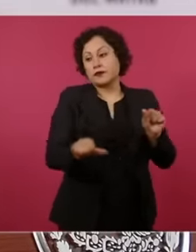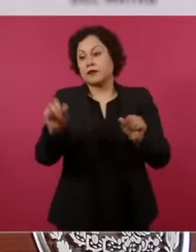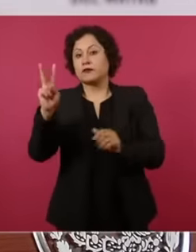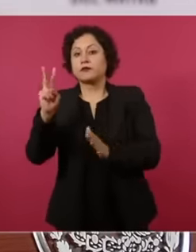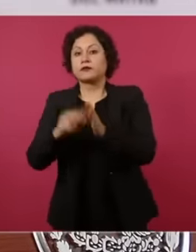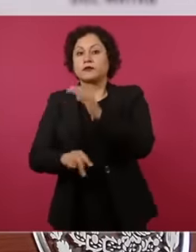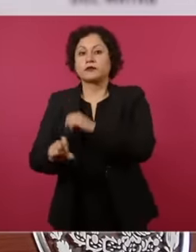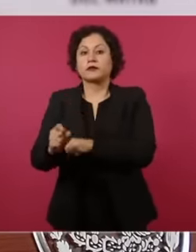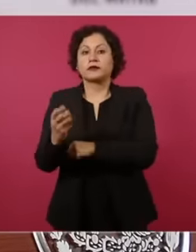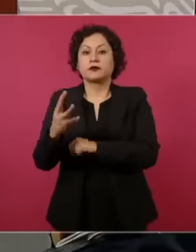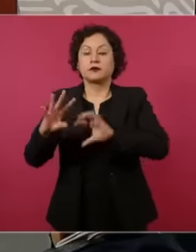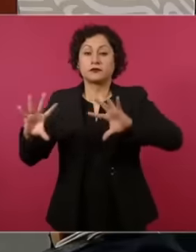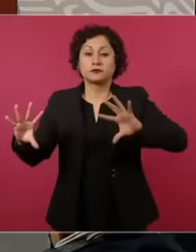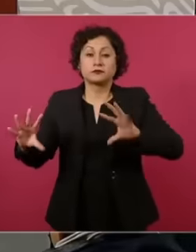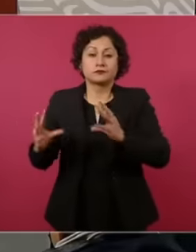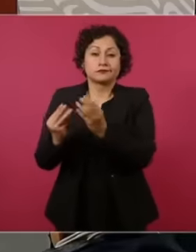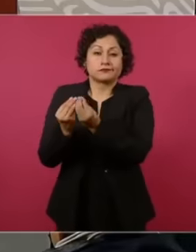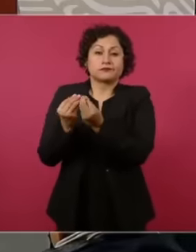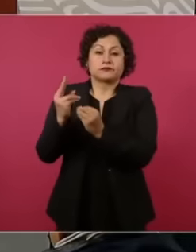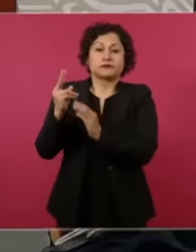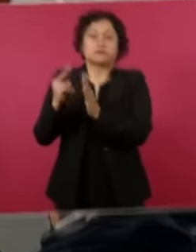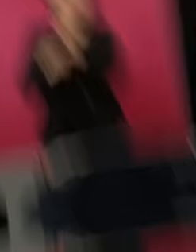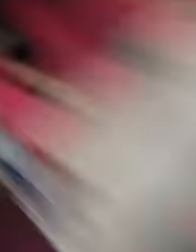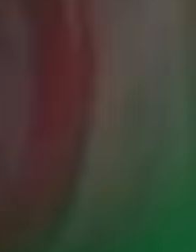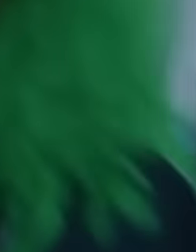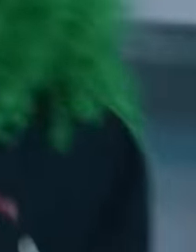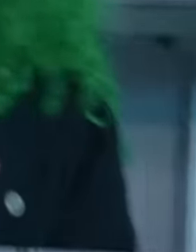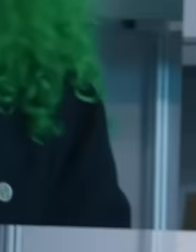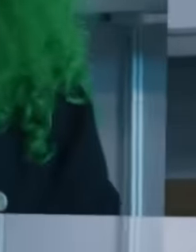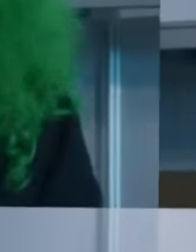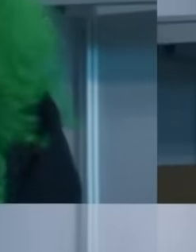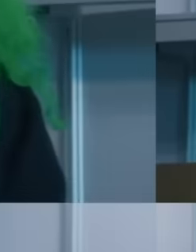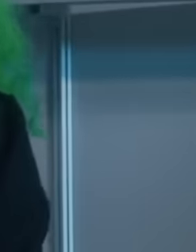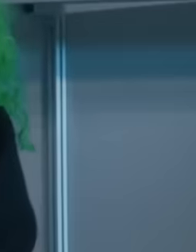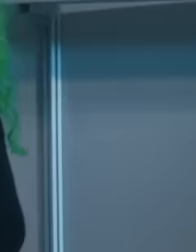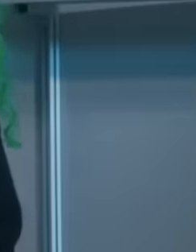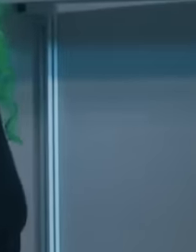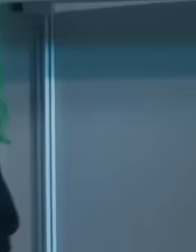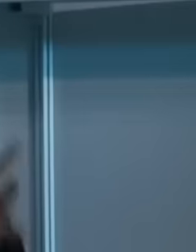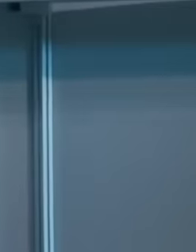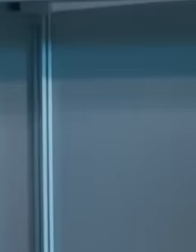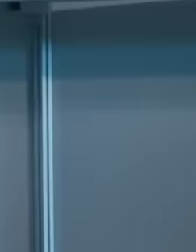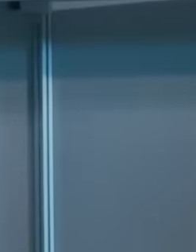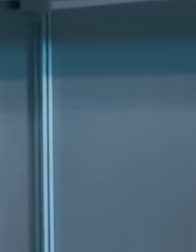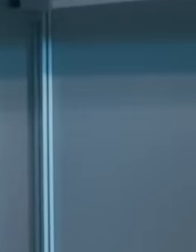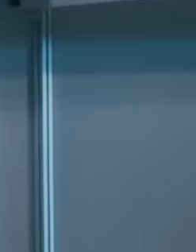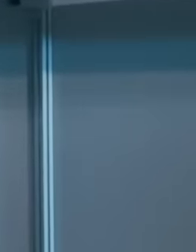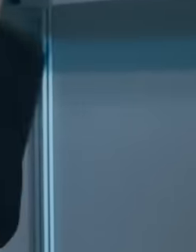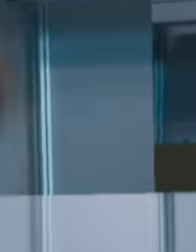Latin company had very hidden and this already The pseudo-journalist Lorette de Mola knew this and before it became known